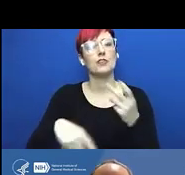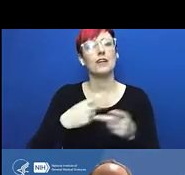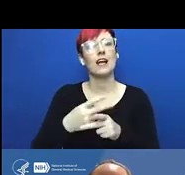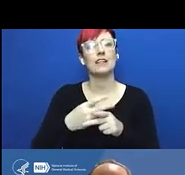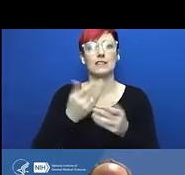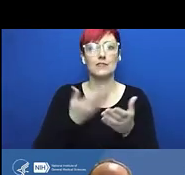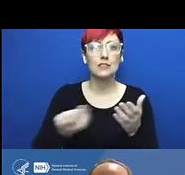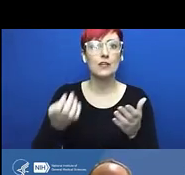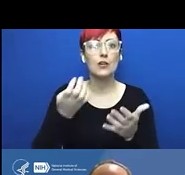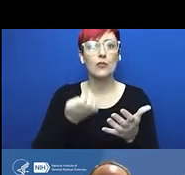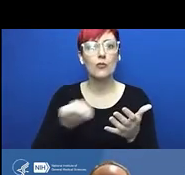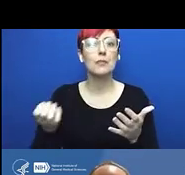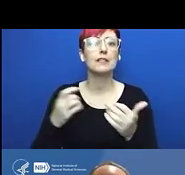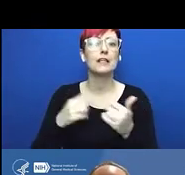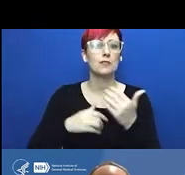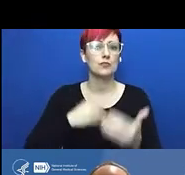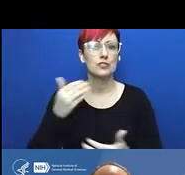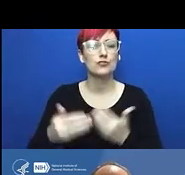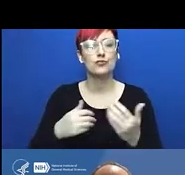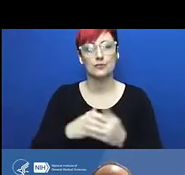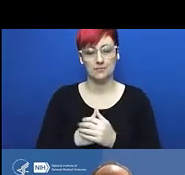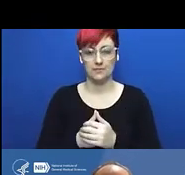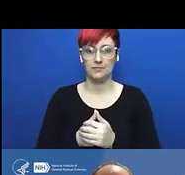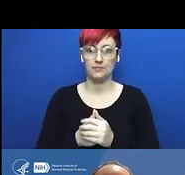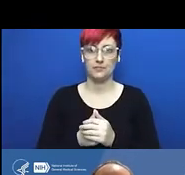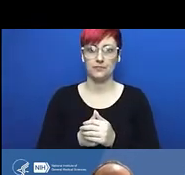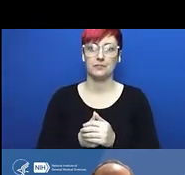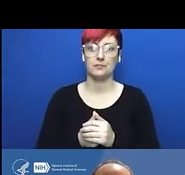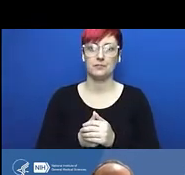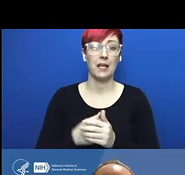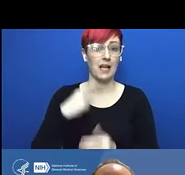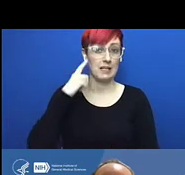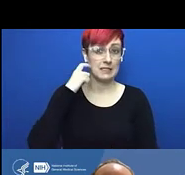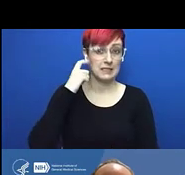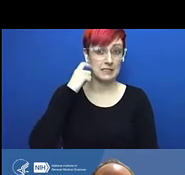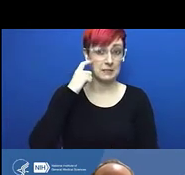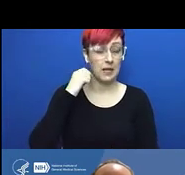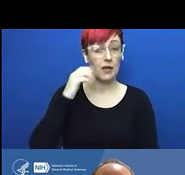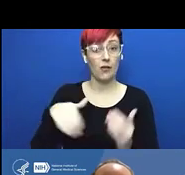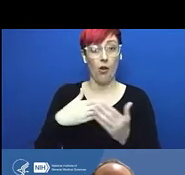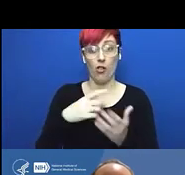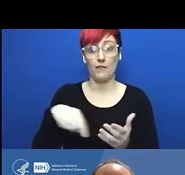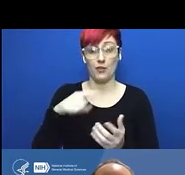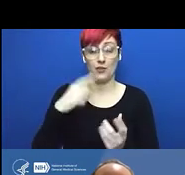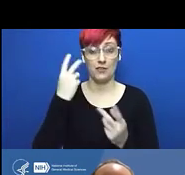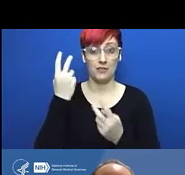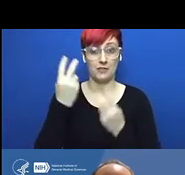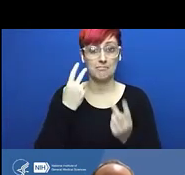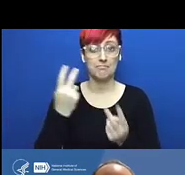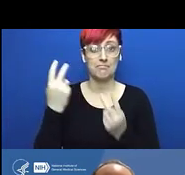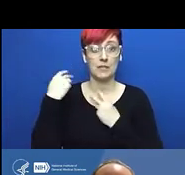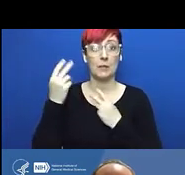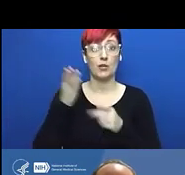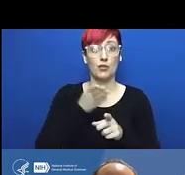in this chemistry lab, the tank actually failed and it couldn't release the pressure, and thus it exploded.